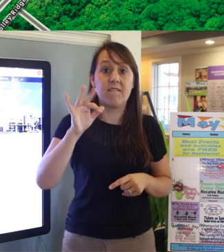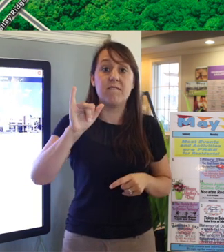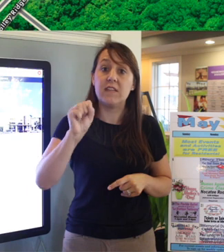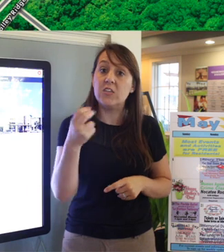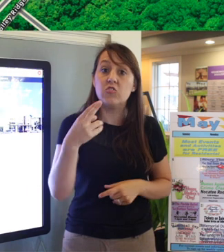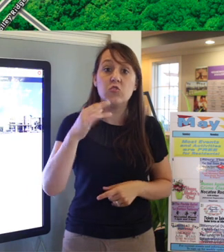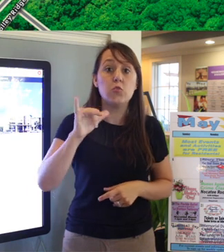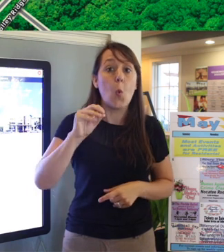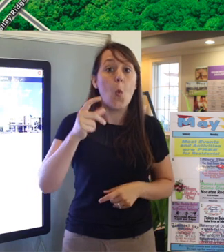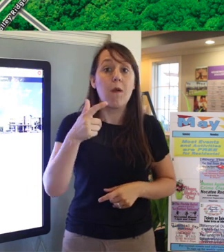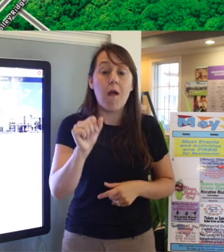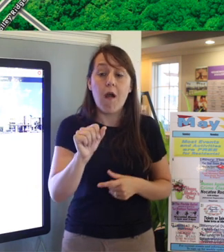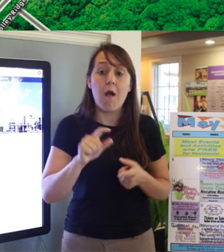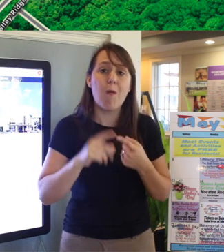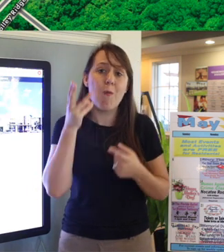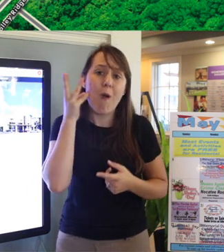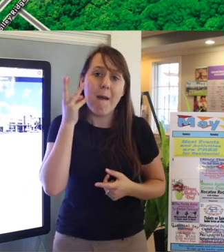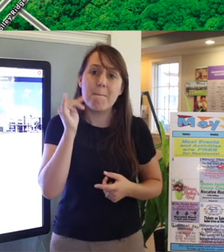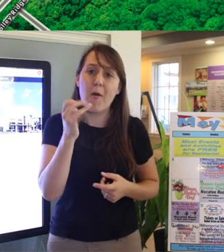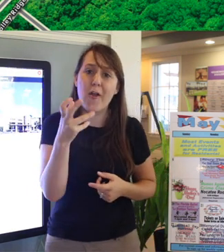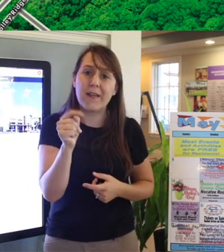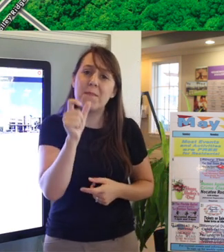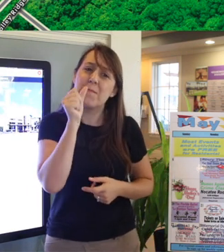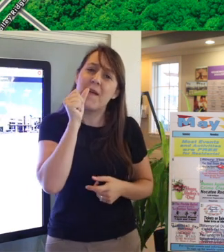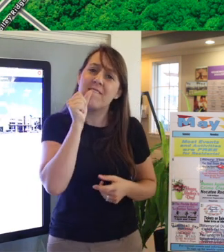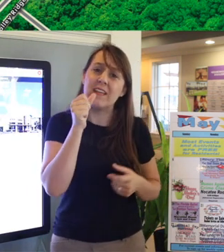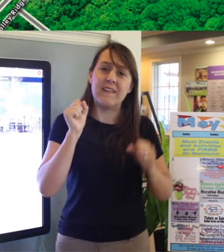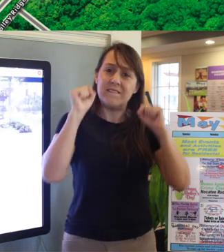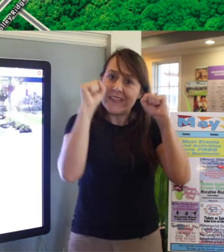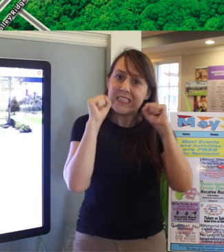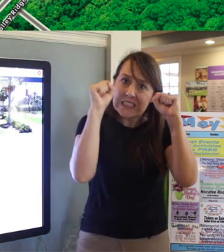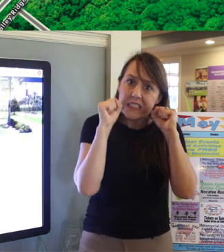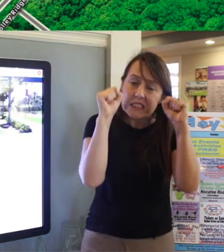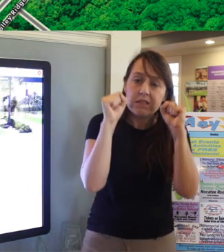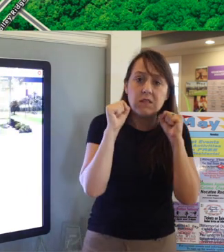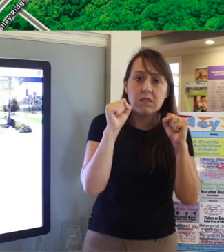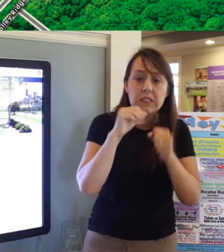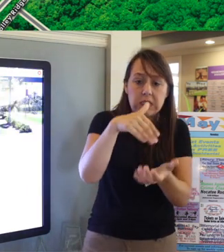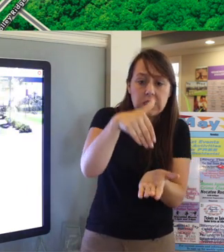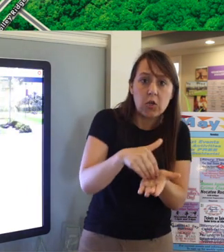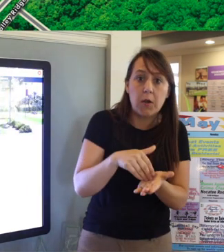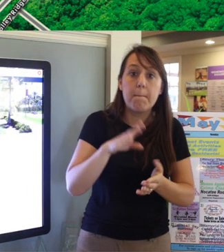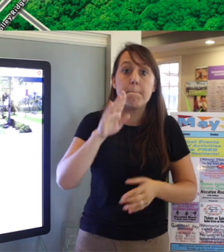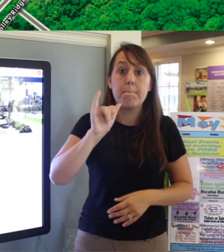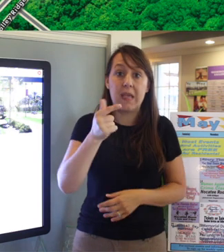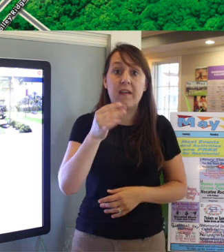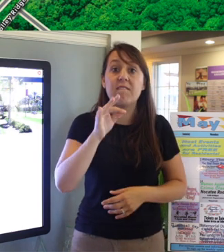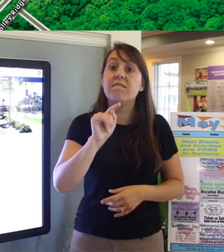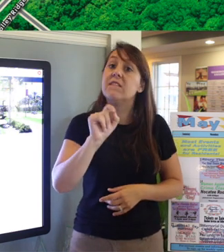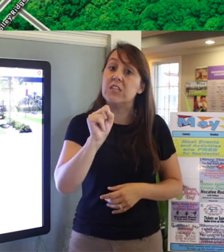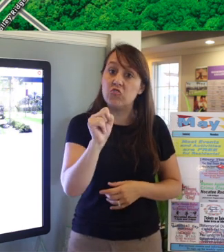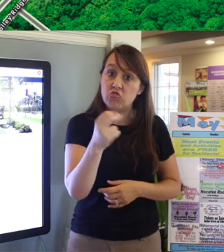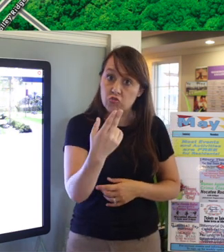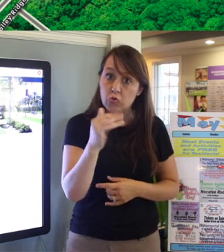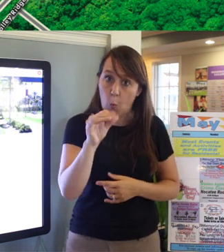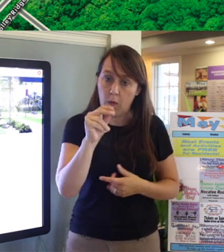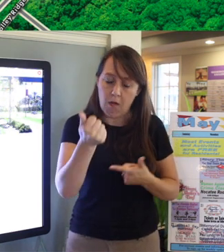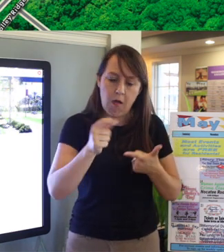There's private fitness options up here at the town center Not only is there Big Fish Yoga, there's Orange Theory Fitness, Anytime Fitness